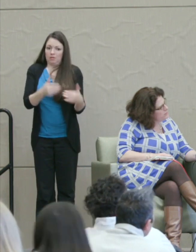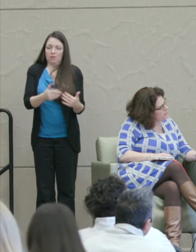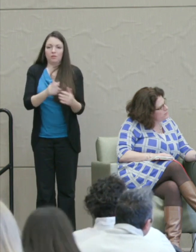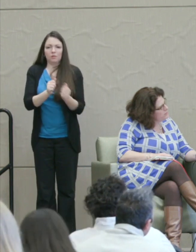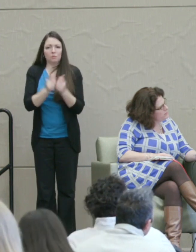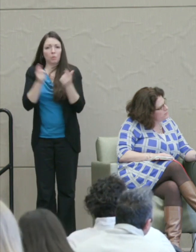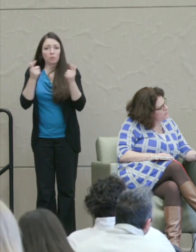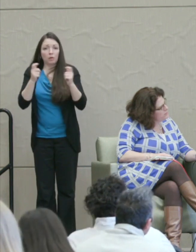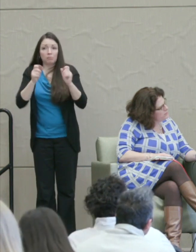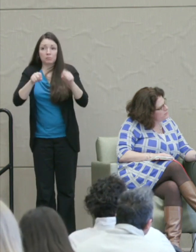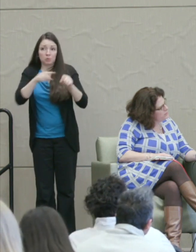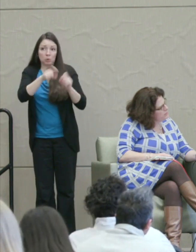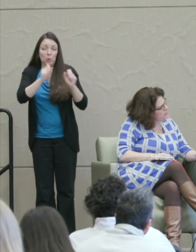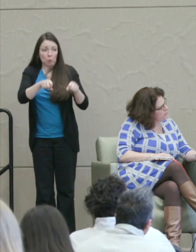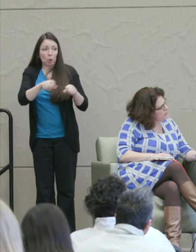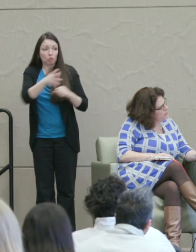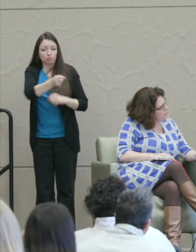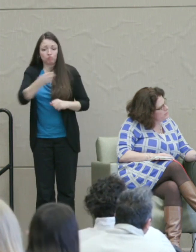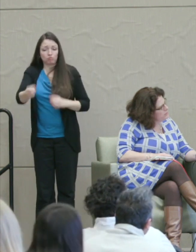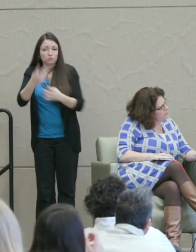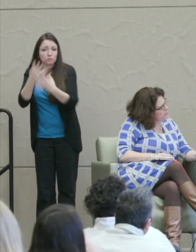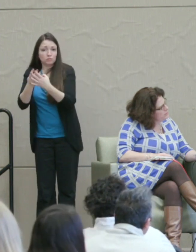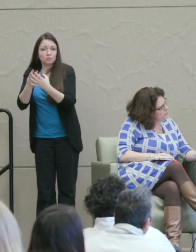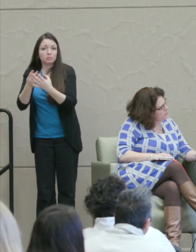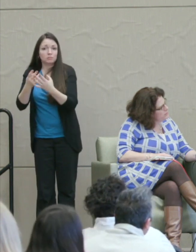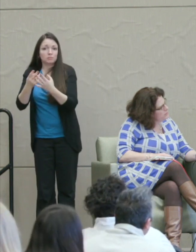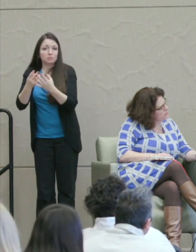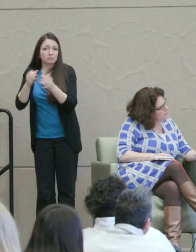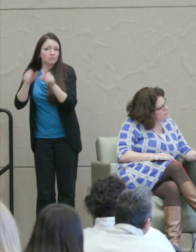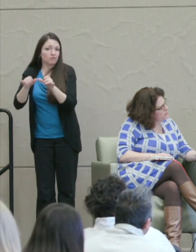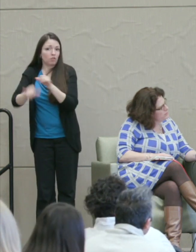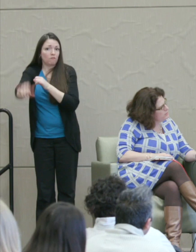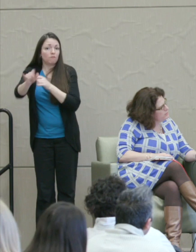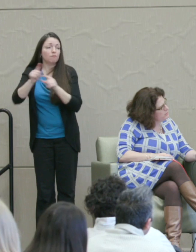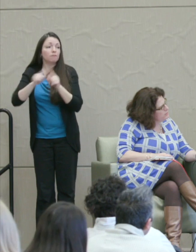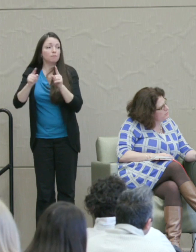them up and throw away the key. You could channel hatred in their direction.